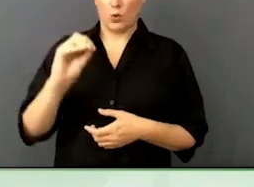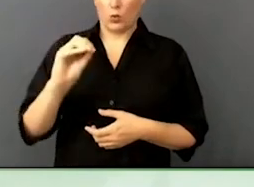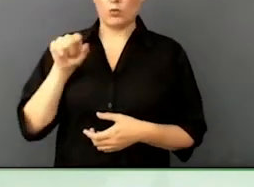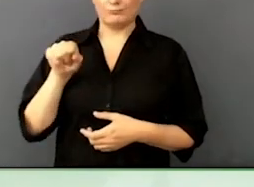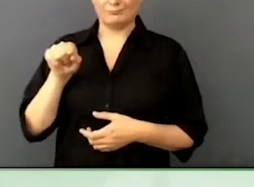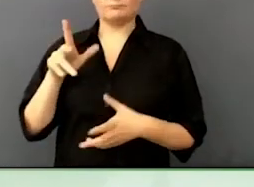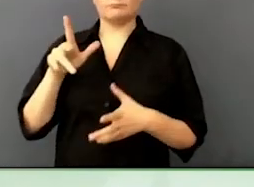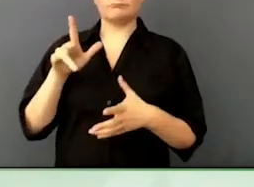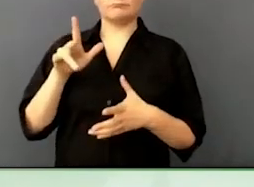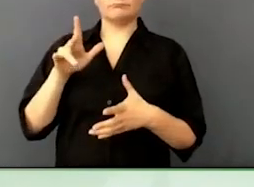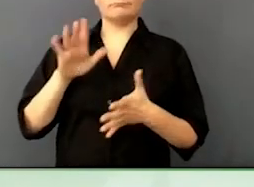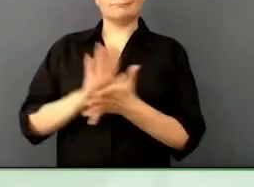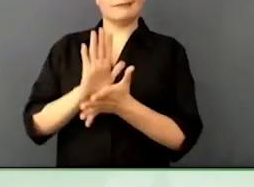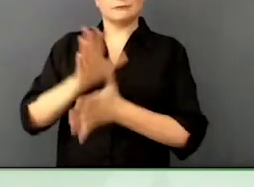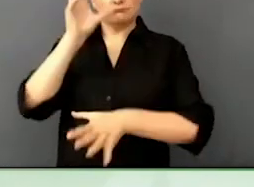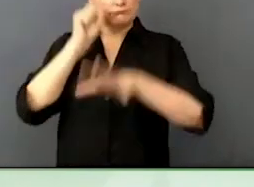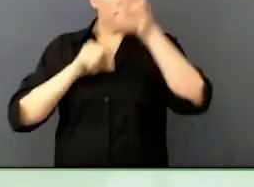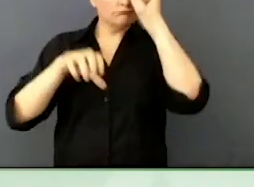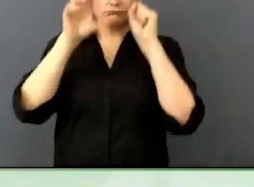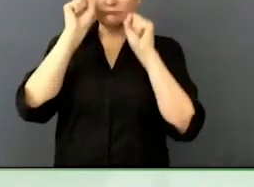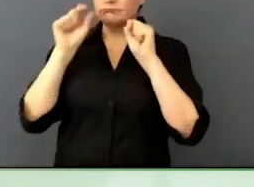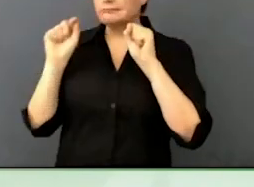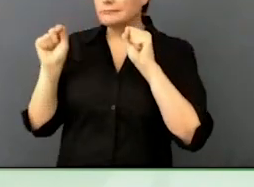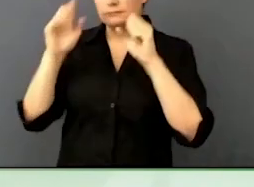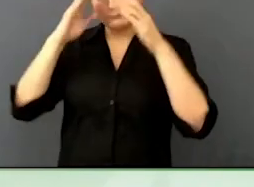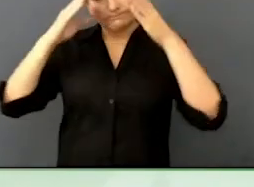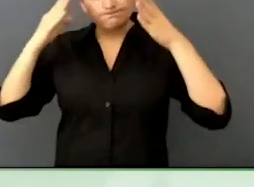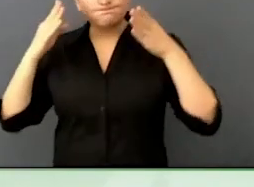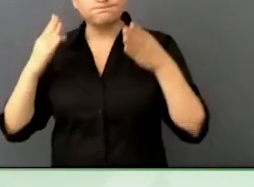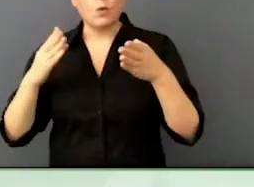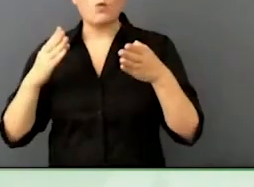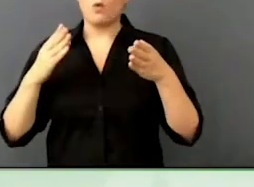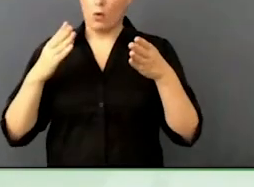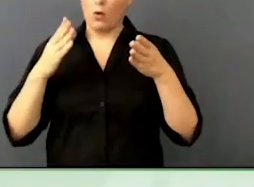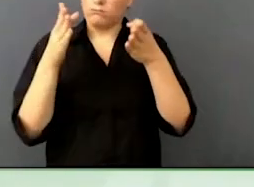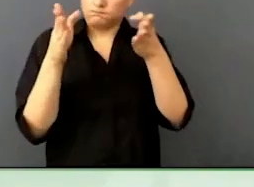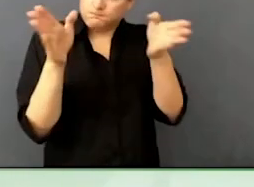real priority because they see this as extending the return on investment they are already making.